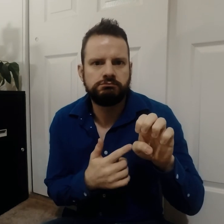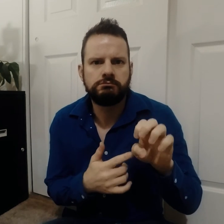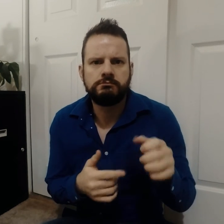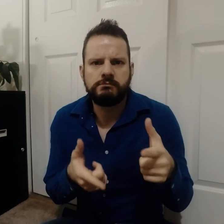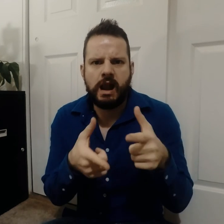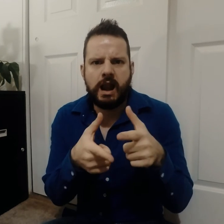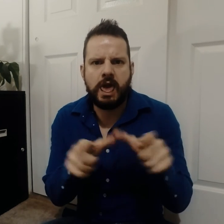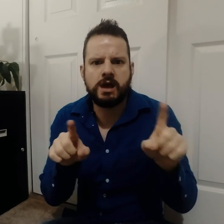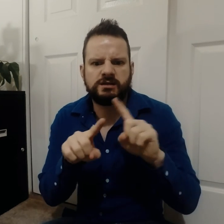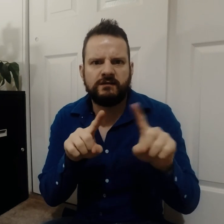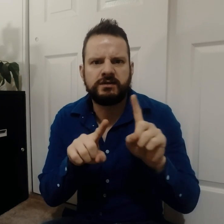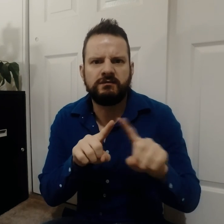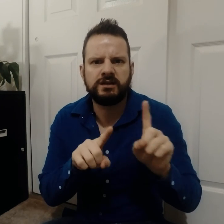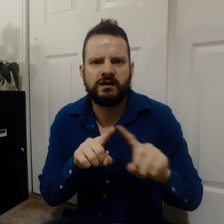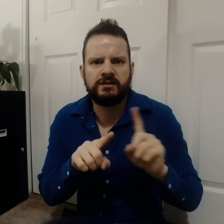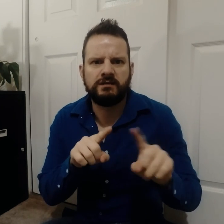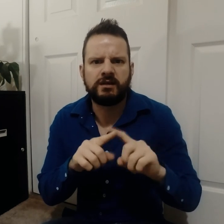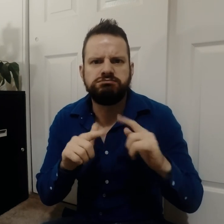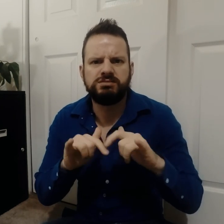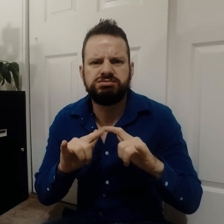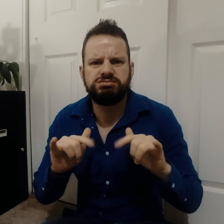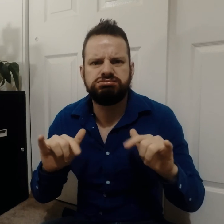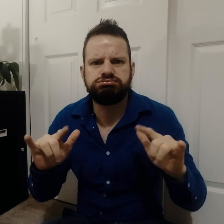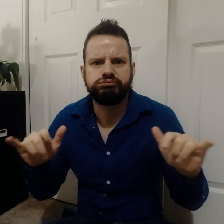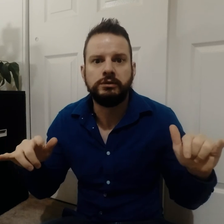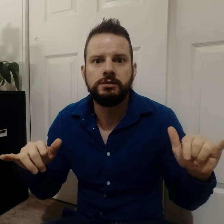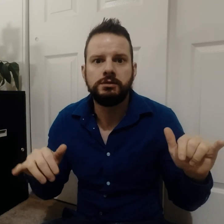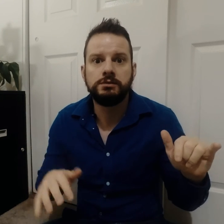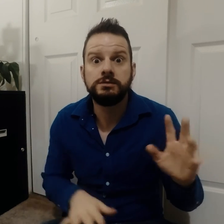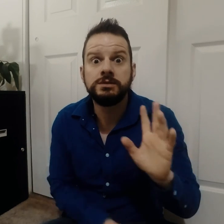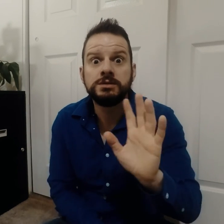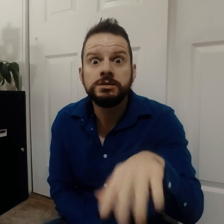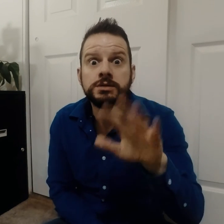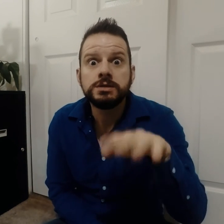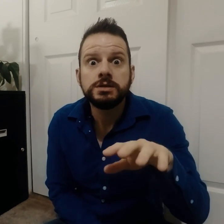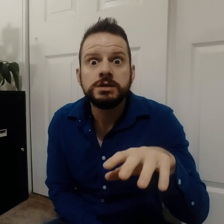That's several languages! Hey!